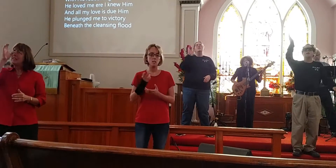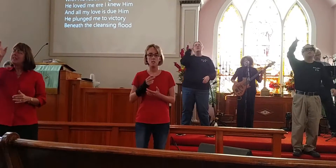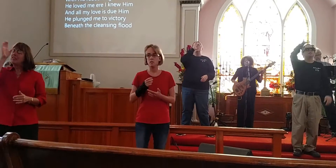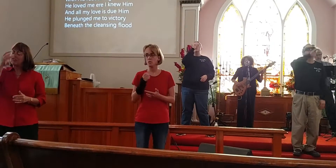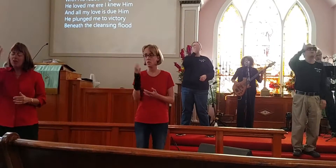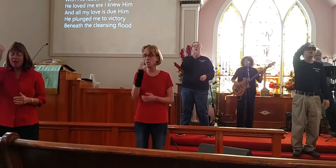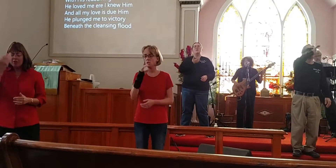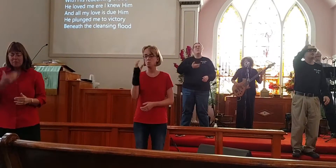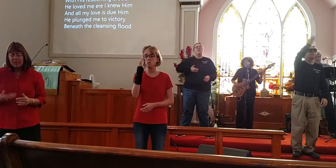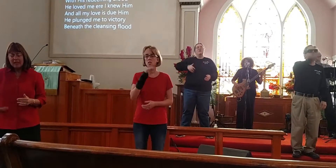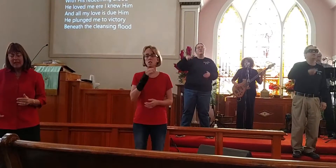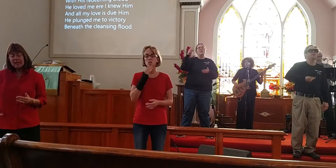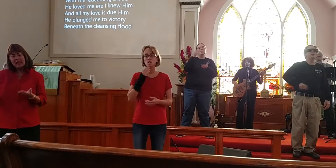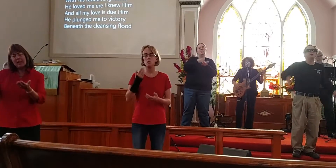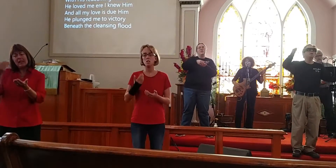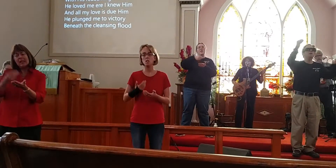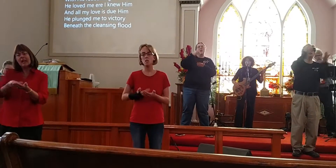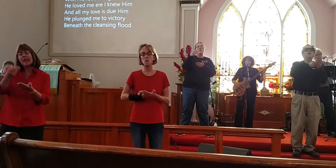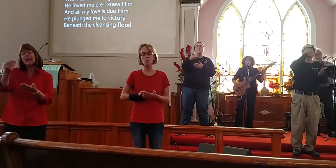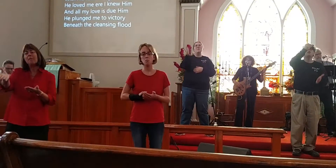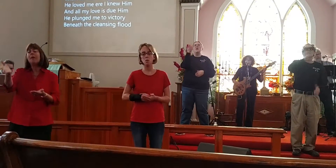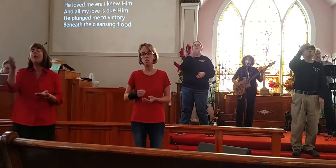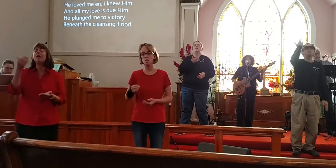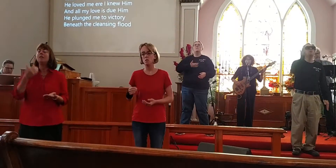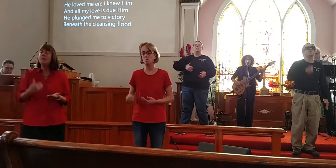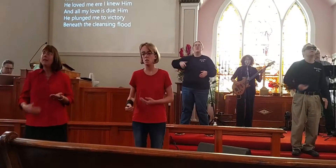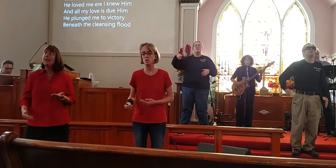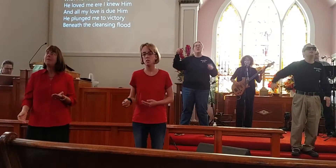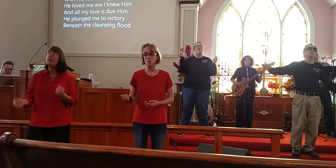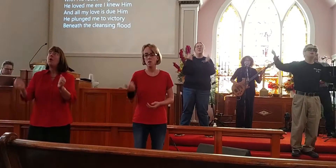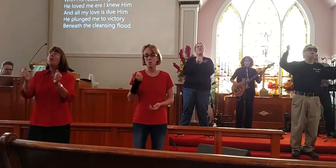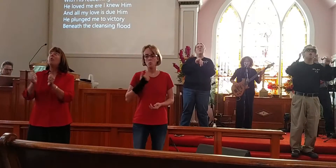He sought me and bought me